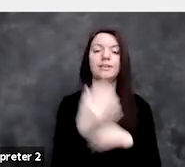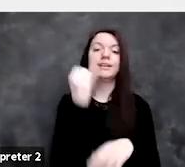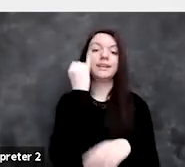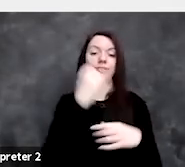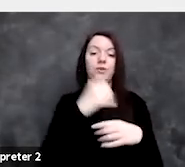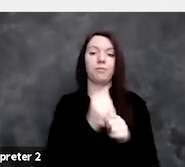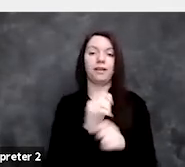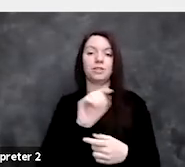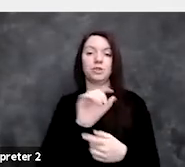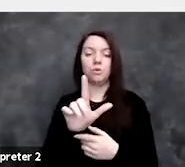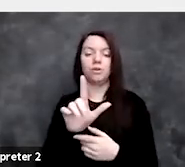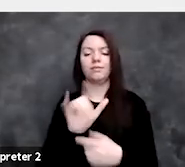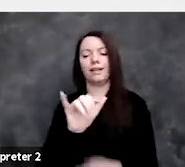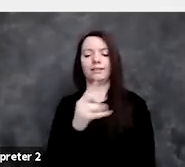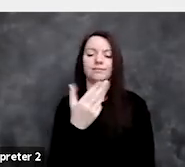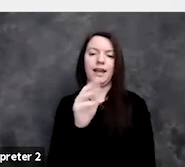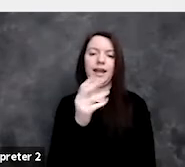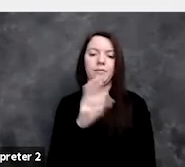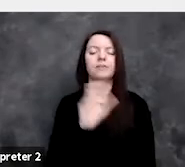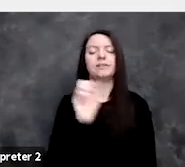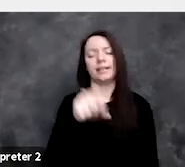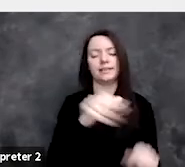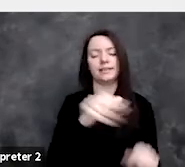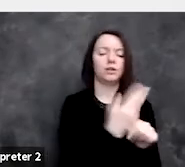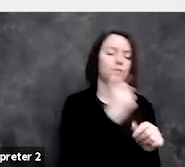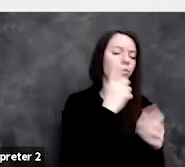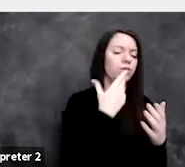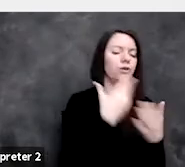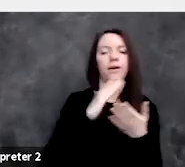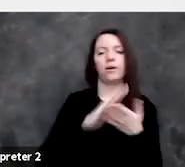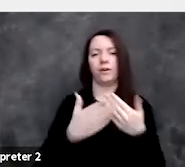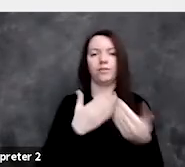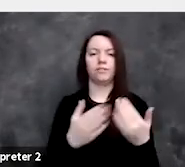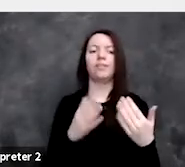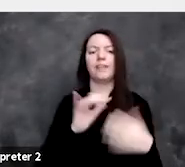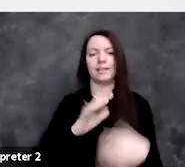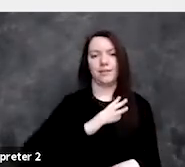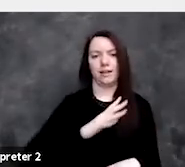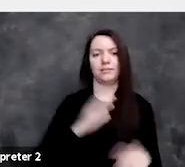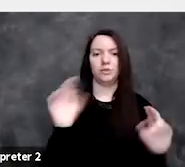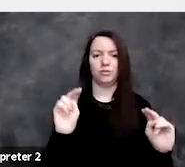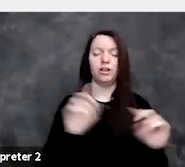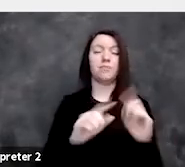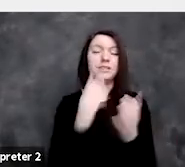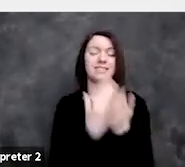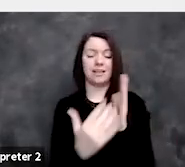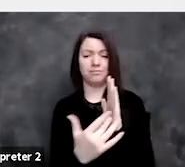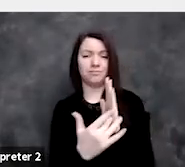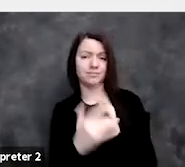yes, it can be used for good means or bad, but there are some tools that you know where your hammer is being used,